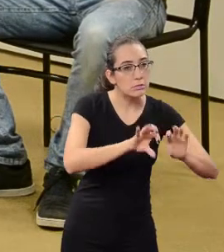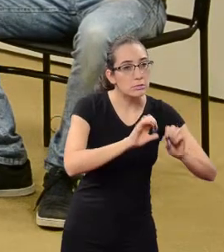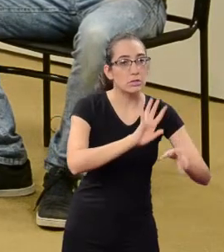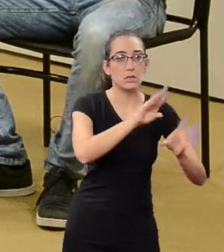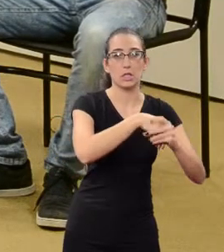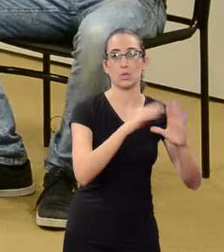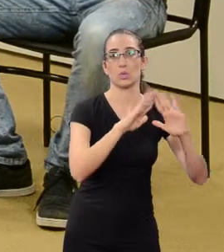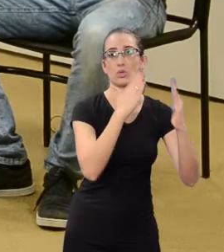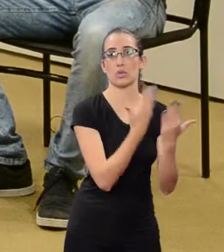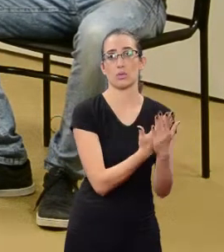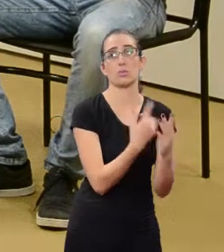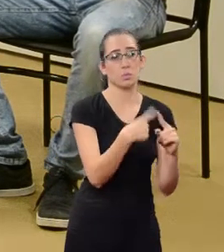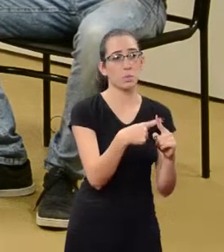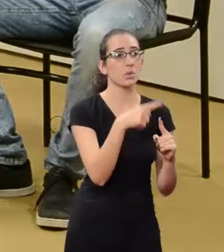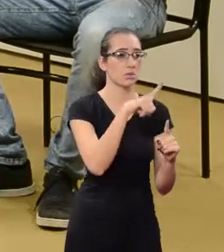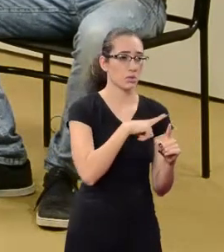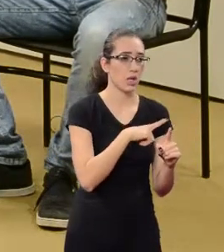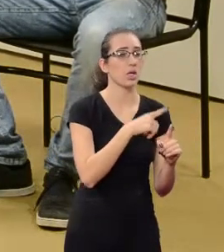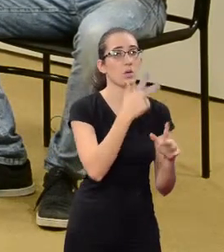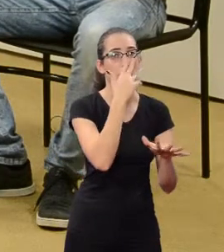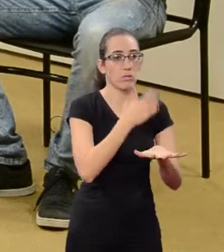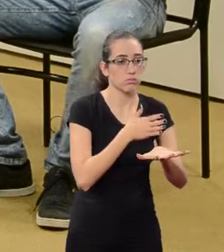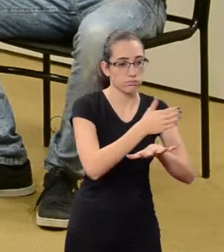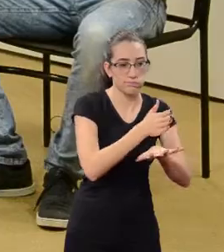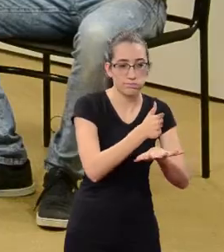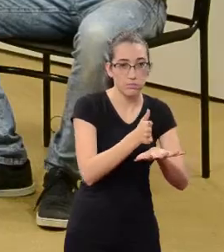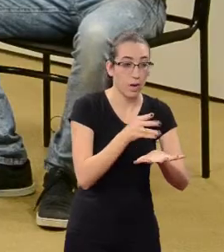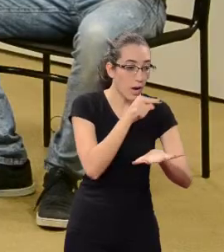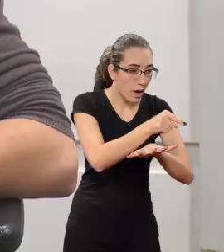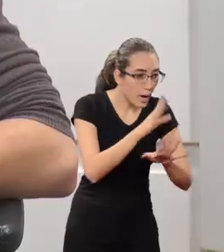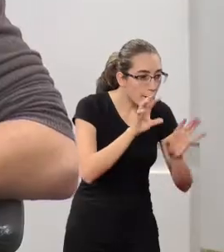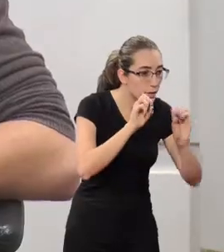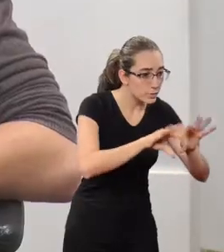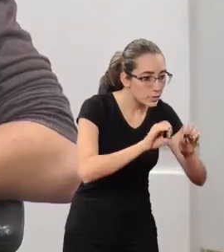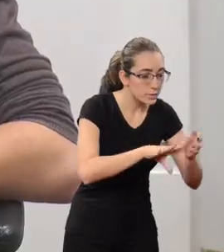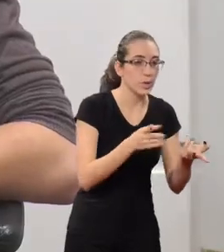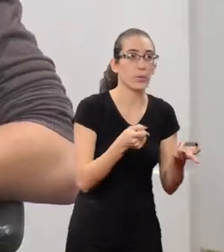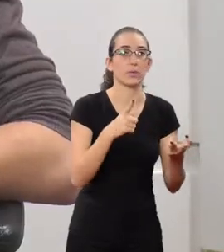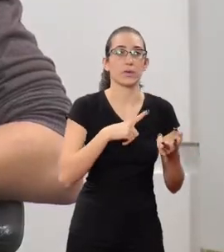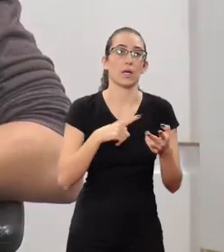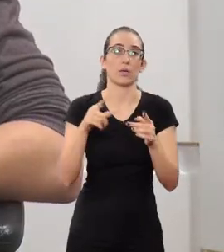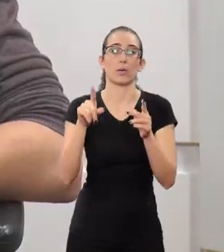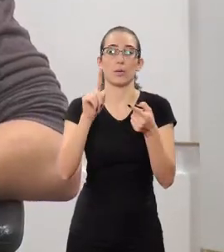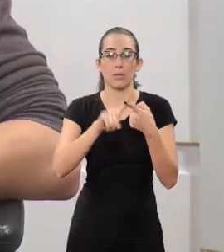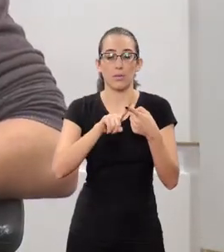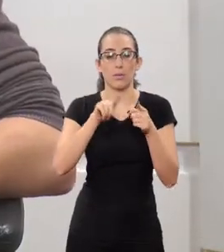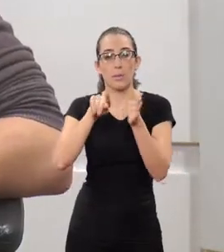However the inseparability of education, research, and extension is